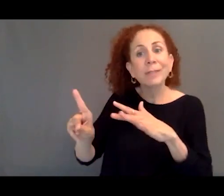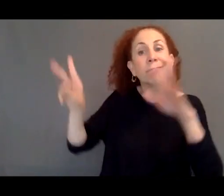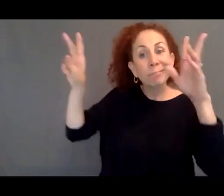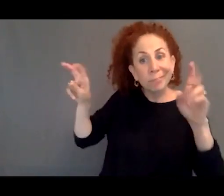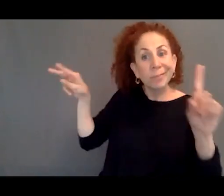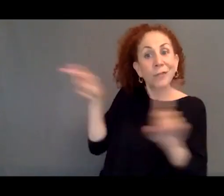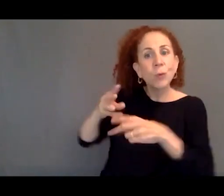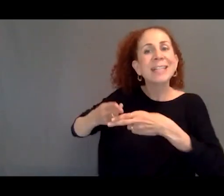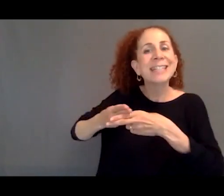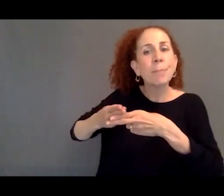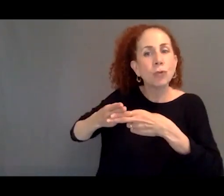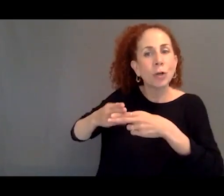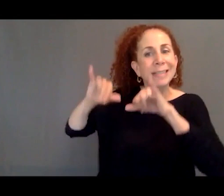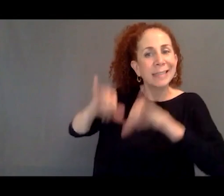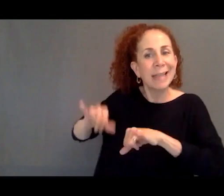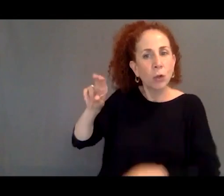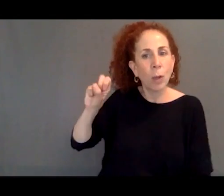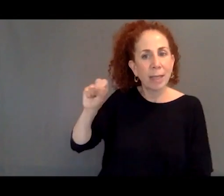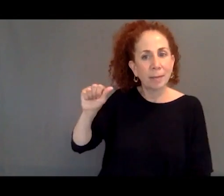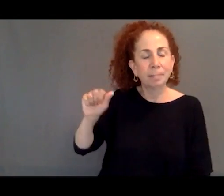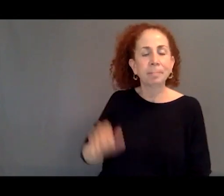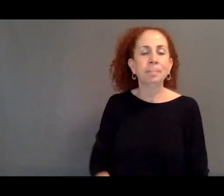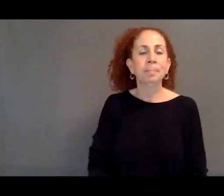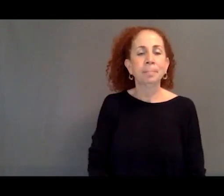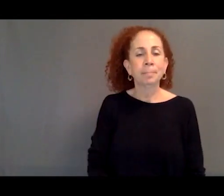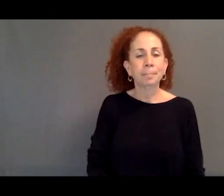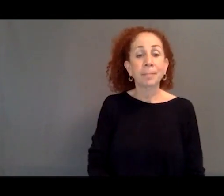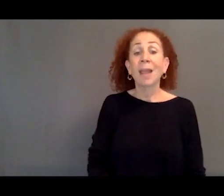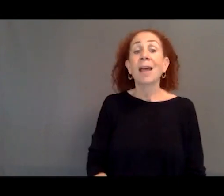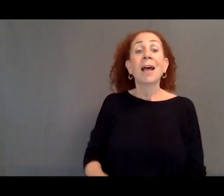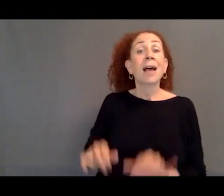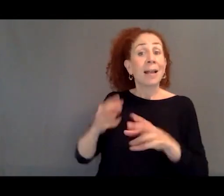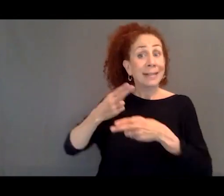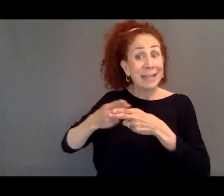allow people to remain in the United States and then end up not being temporary.